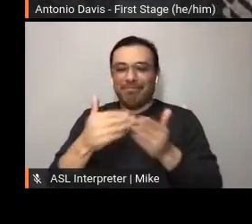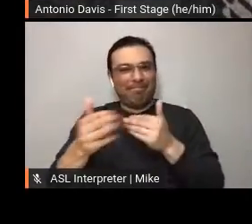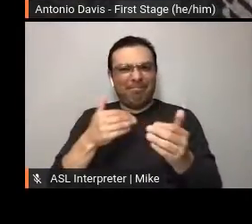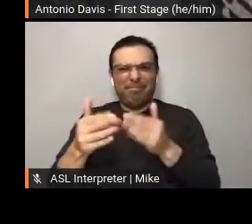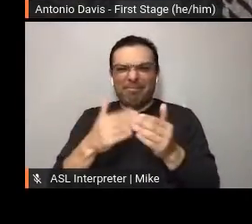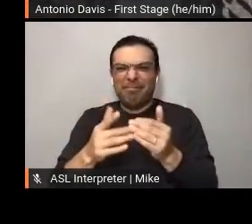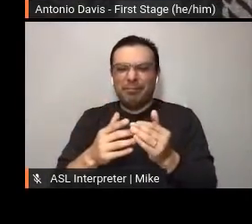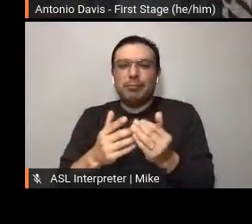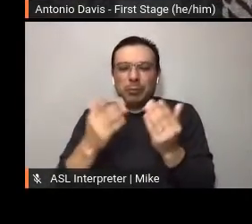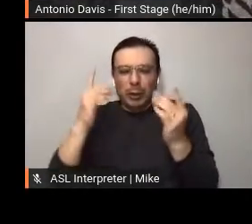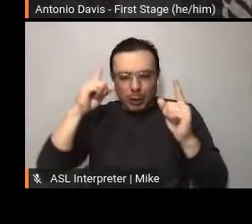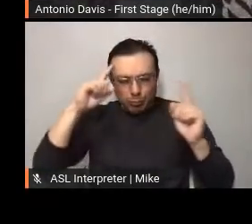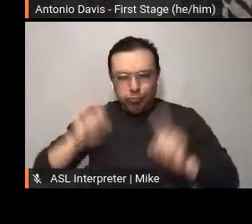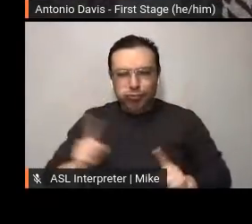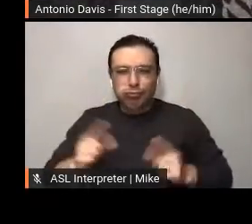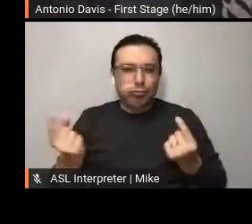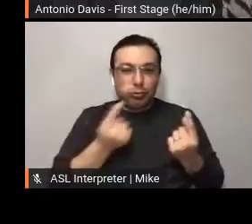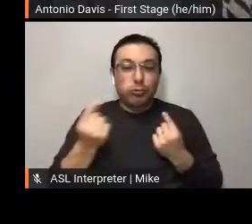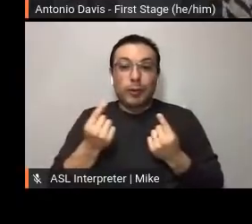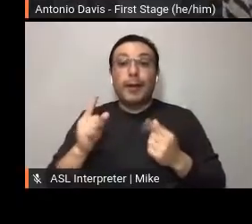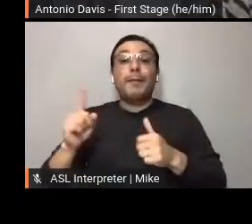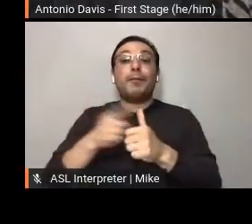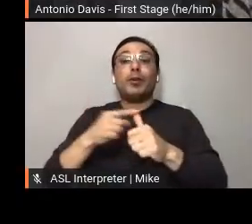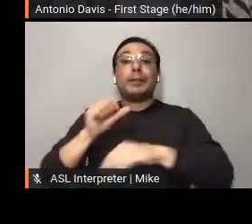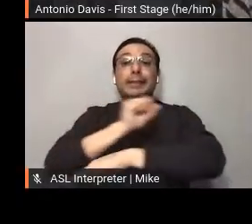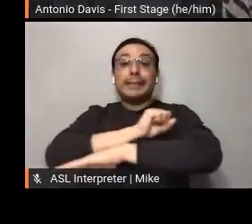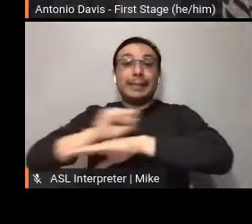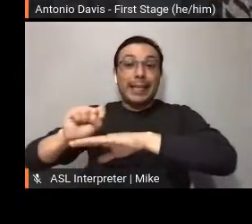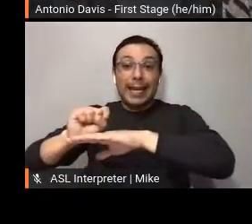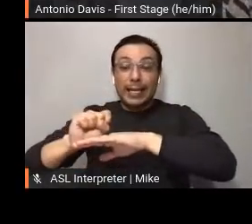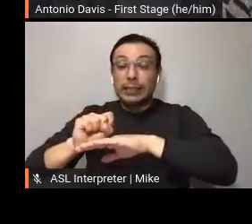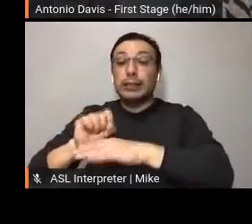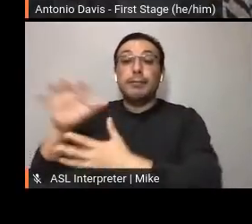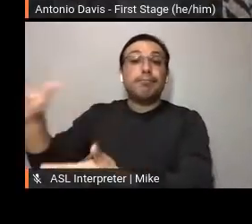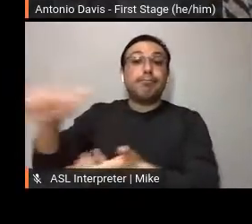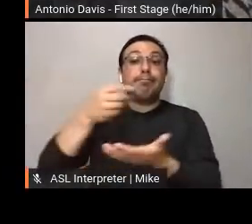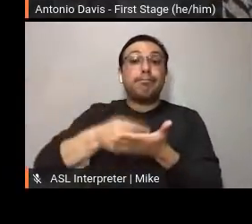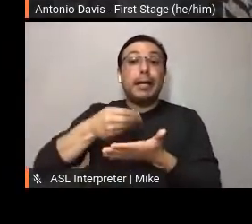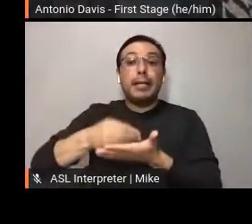season, First Stage operates off of a $5 million budget. This year, our